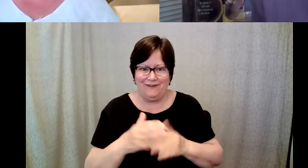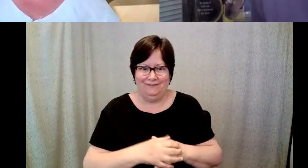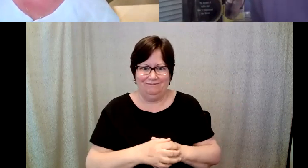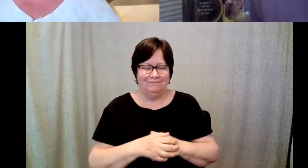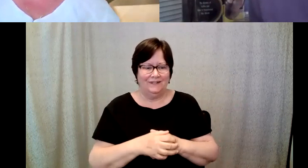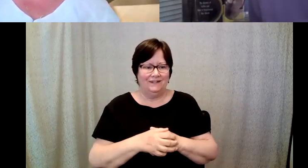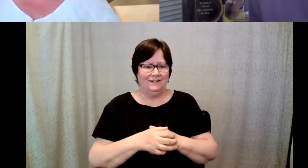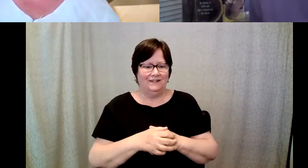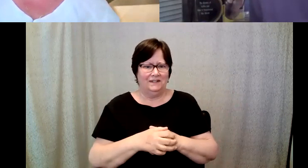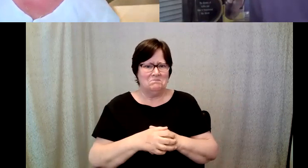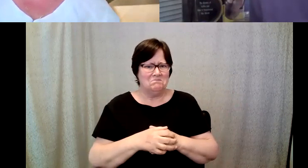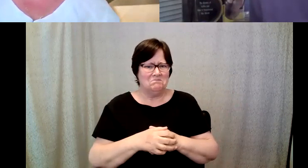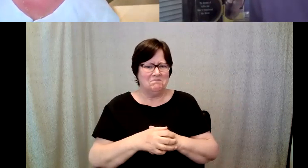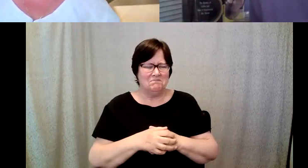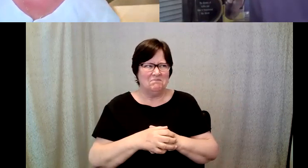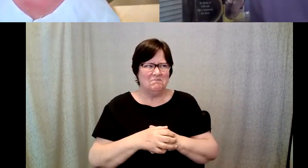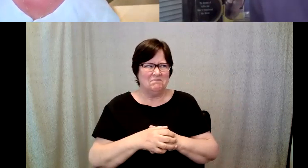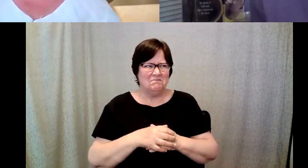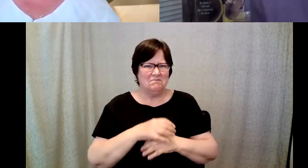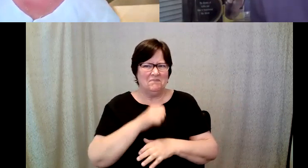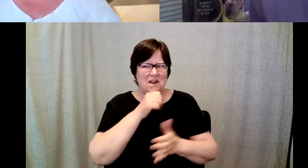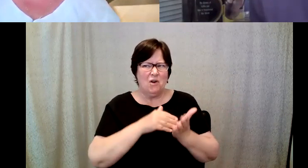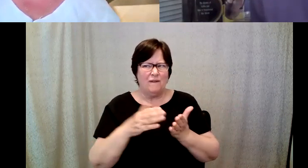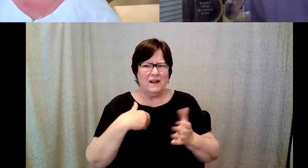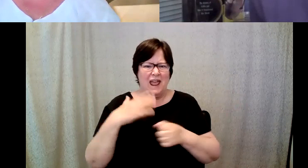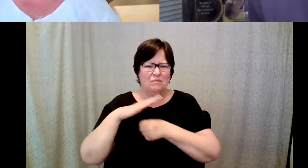D. Major Cohen: Pressure from a boss, in fact I would tell you that I probably pressured